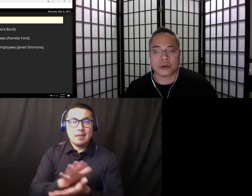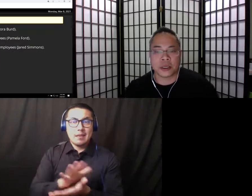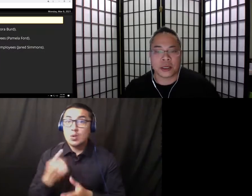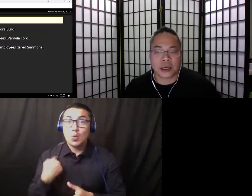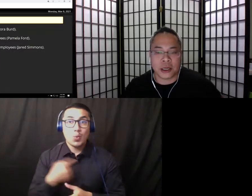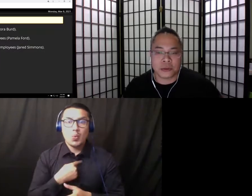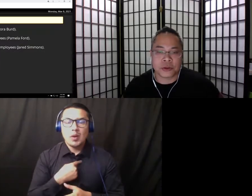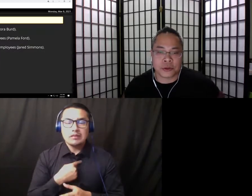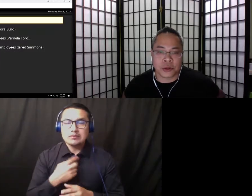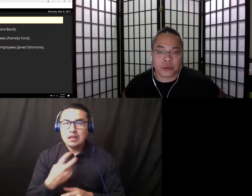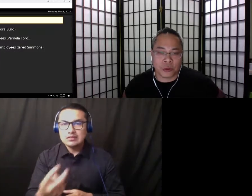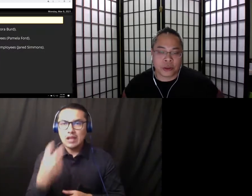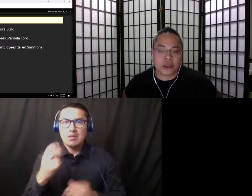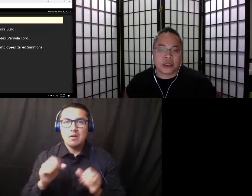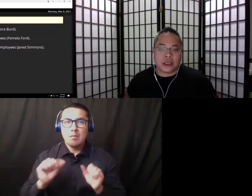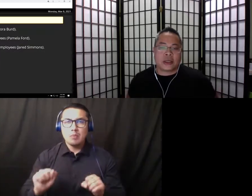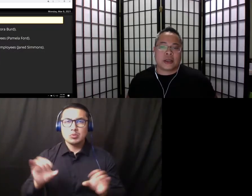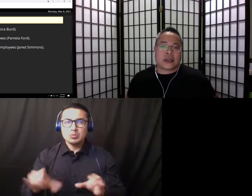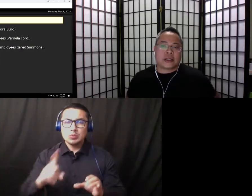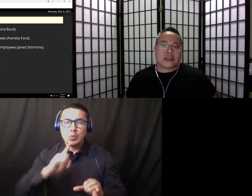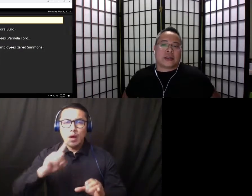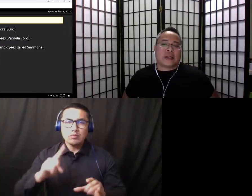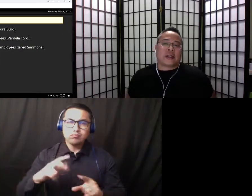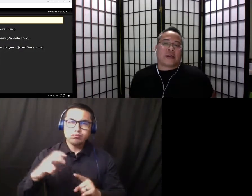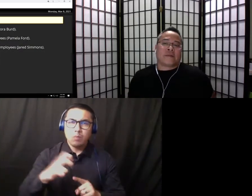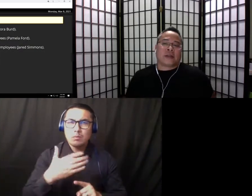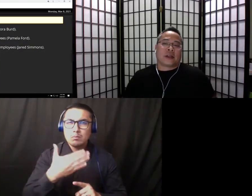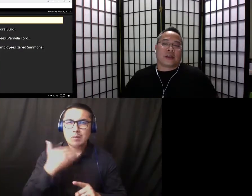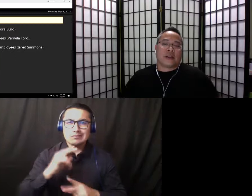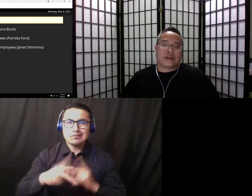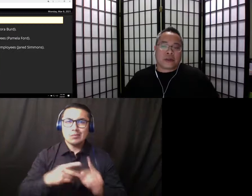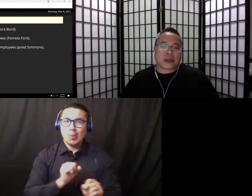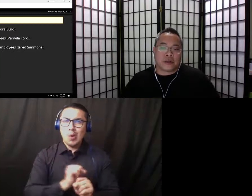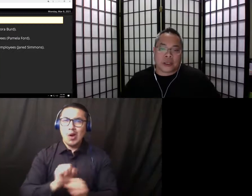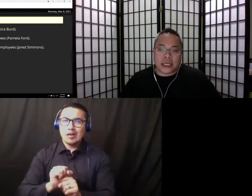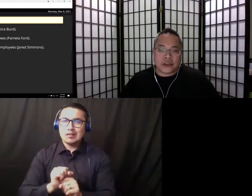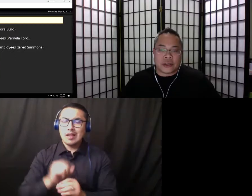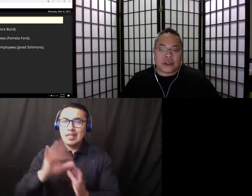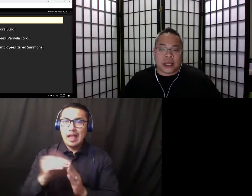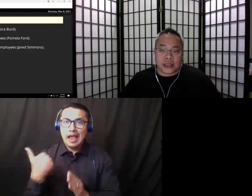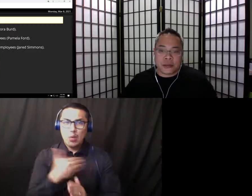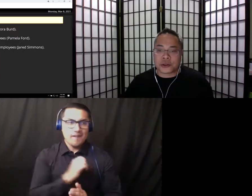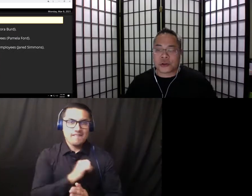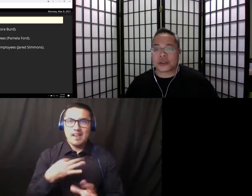accomplish the great work that the faculty are engaged in and administration